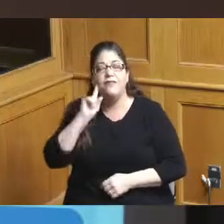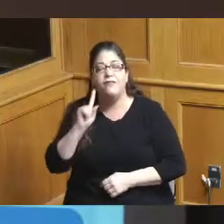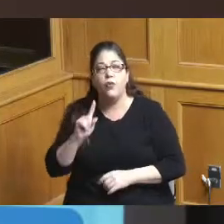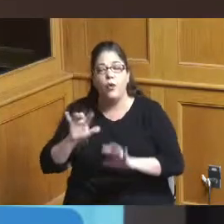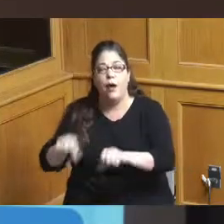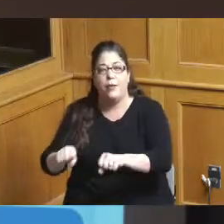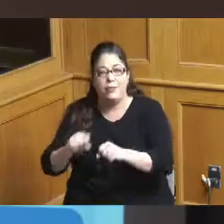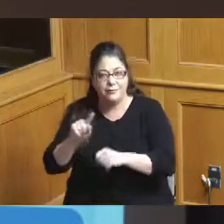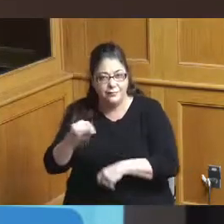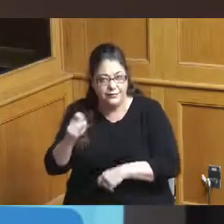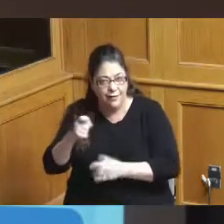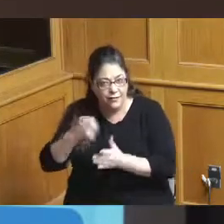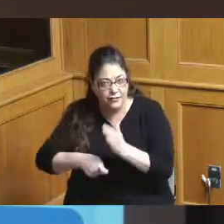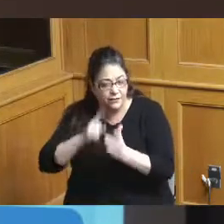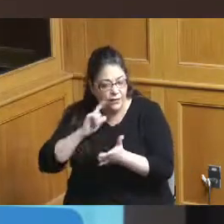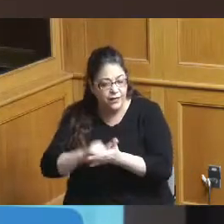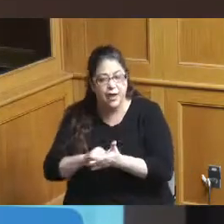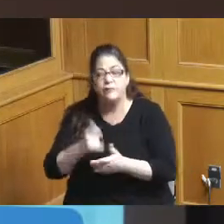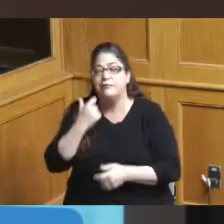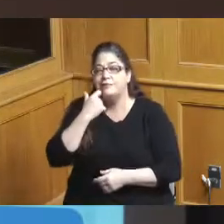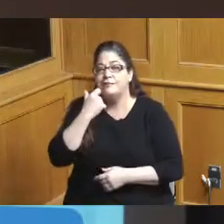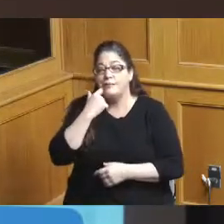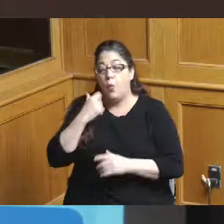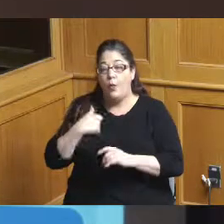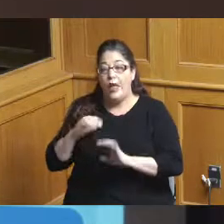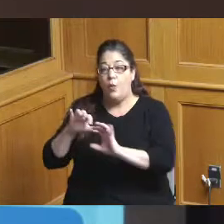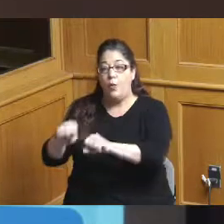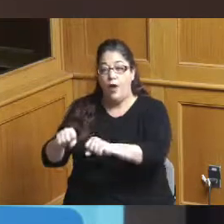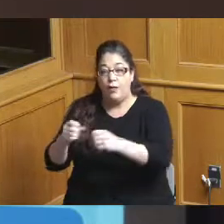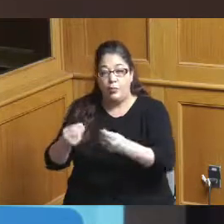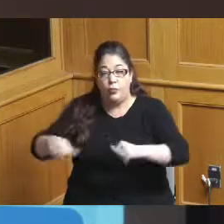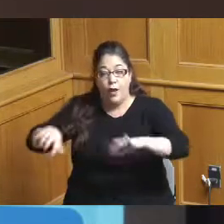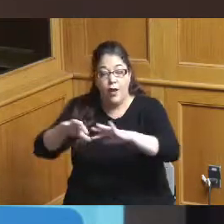more recently the county's been involved in acquiring the property of the former millennium